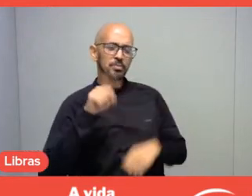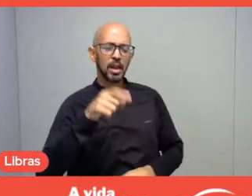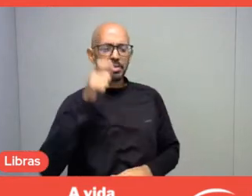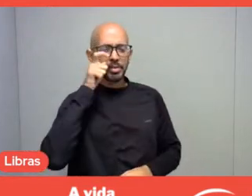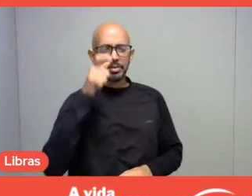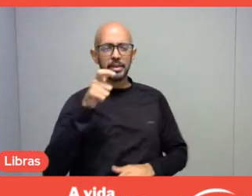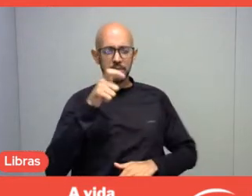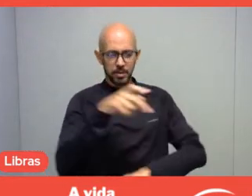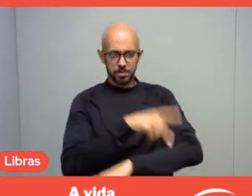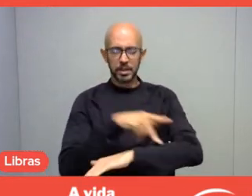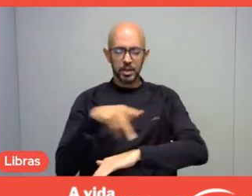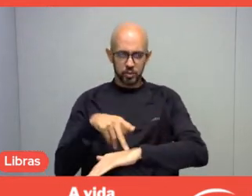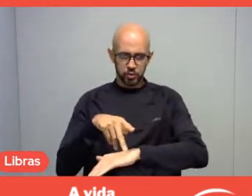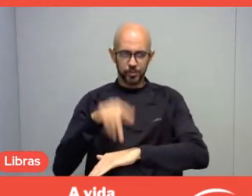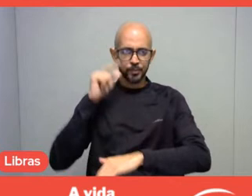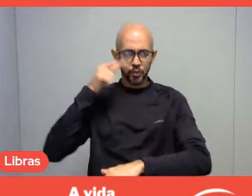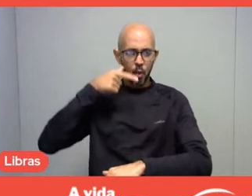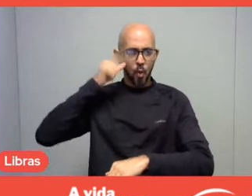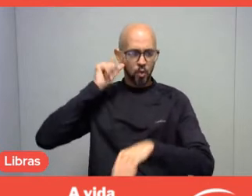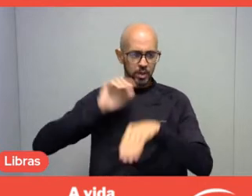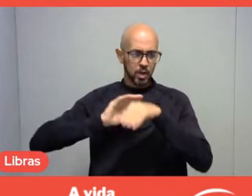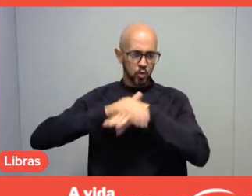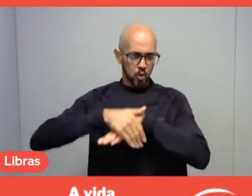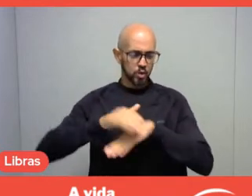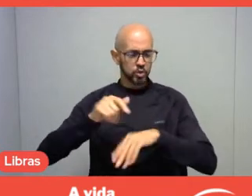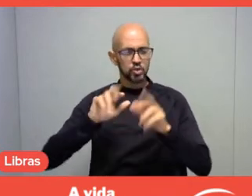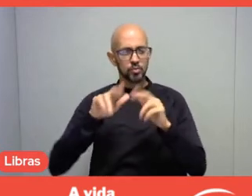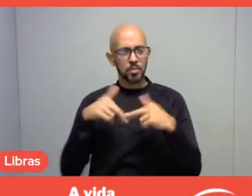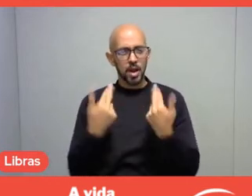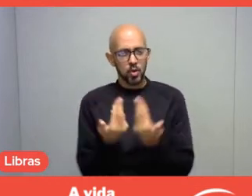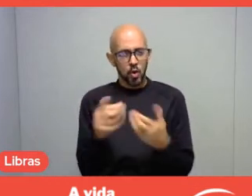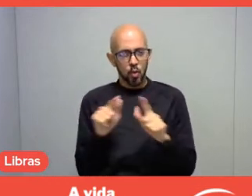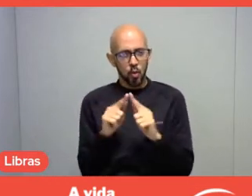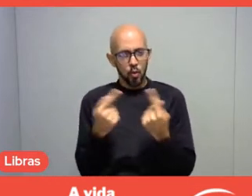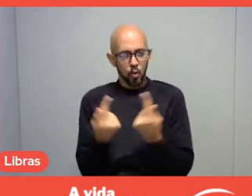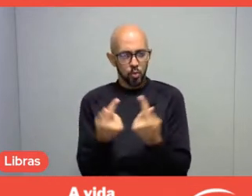Last night I had a meeting with a group of young people that reached out to me.